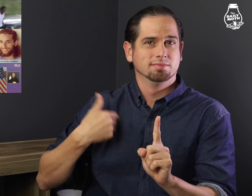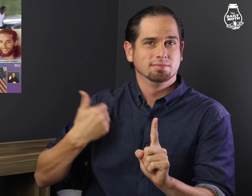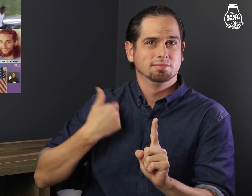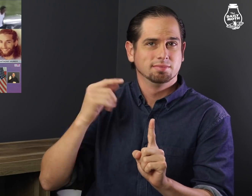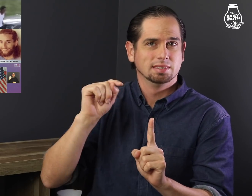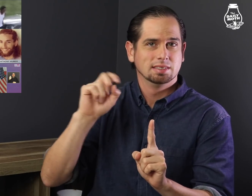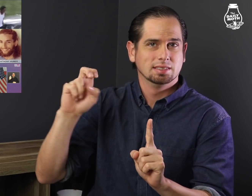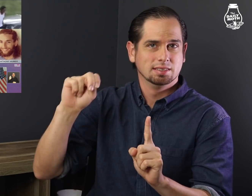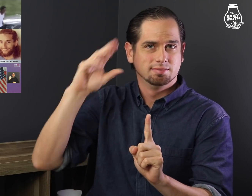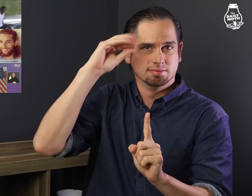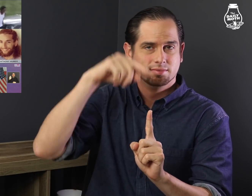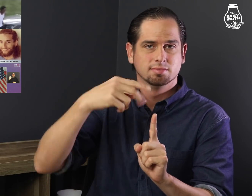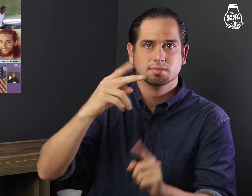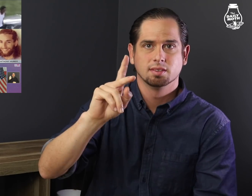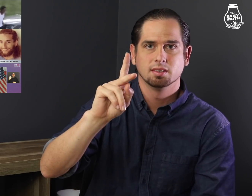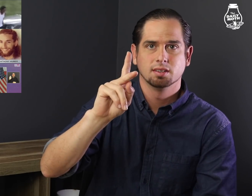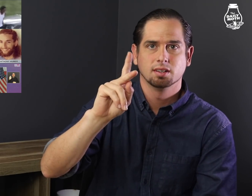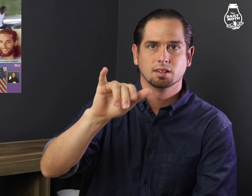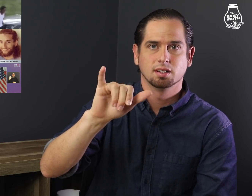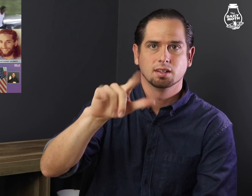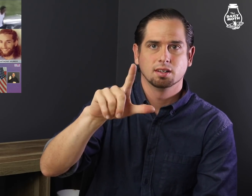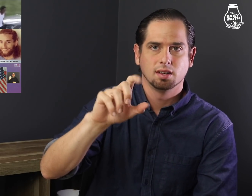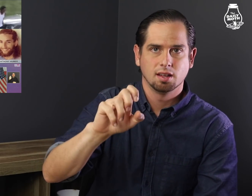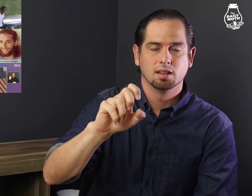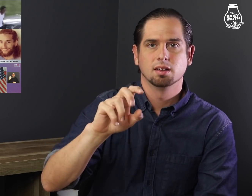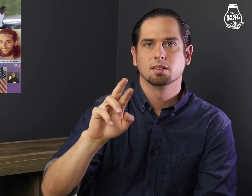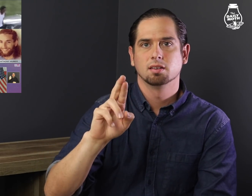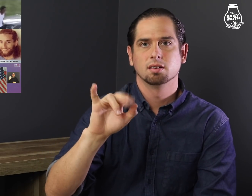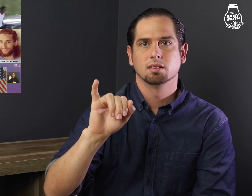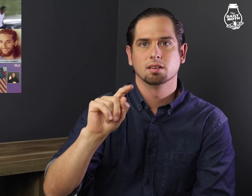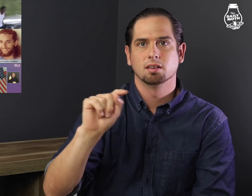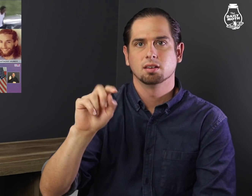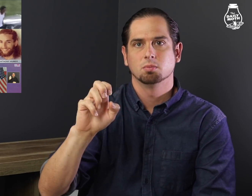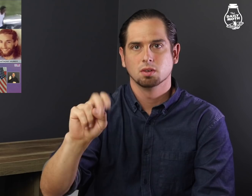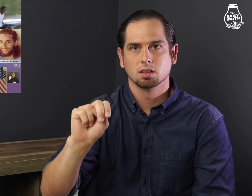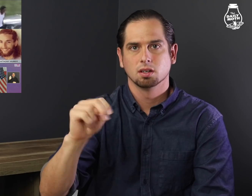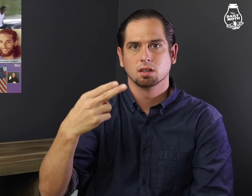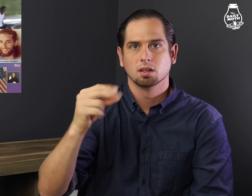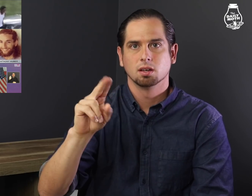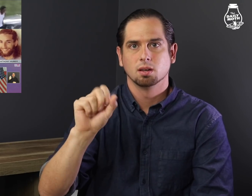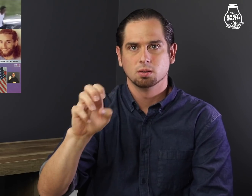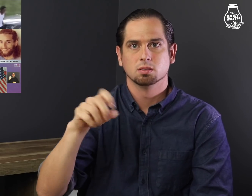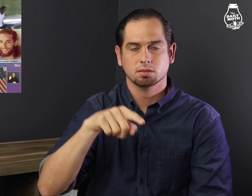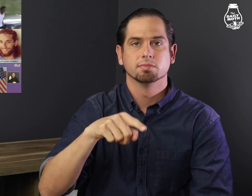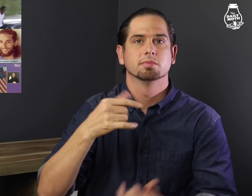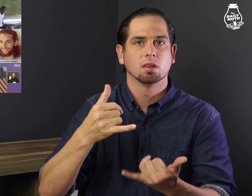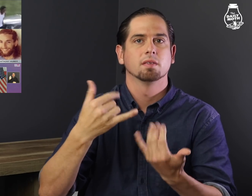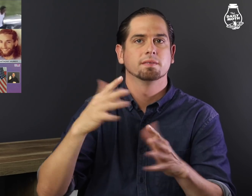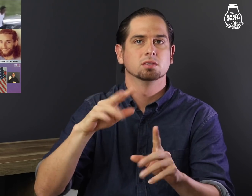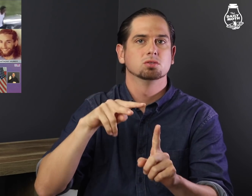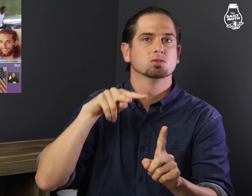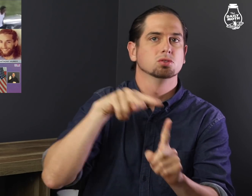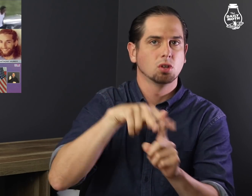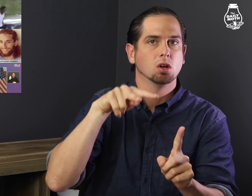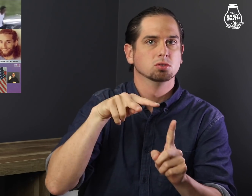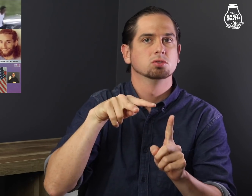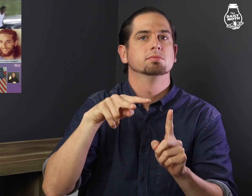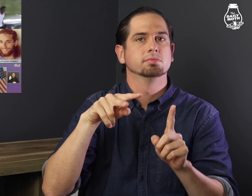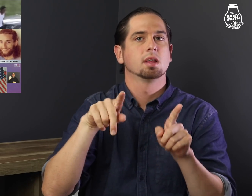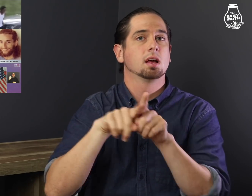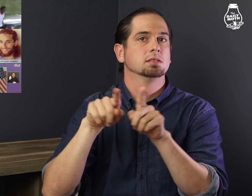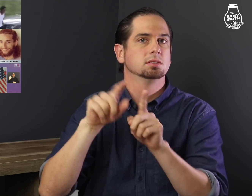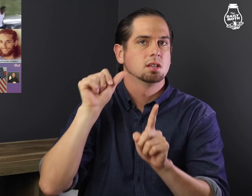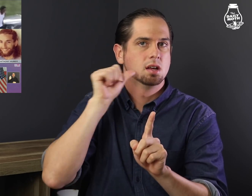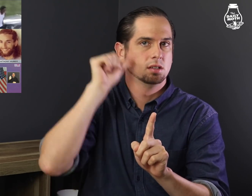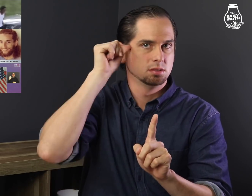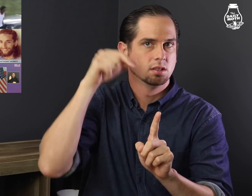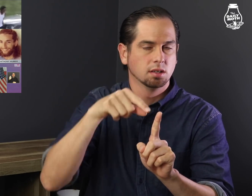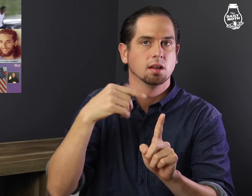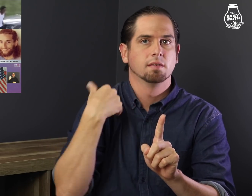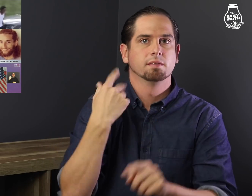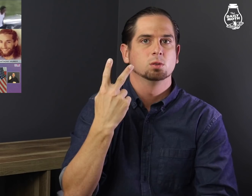That teenager, Kyle Rittenhouse, is charged as an adult with